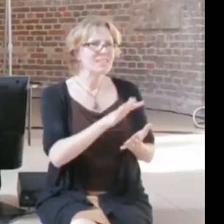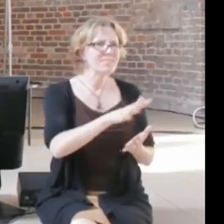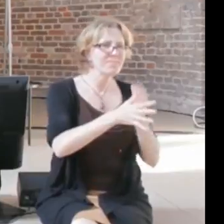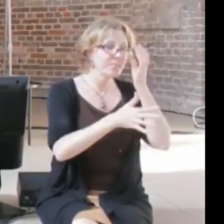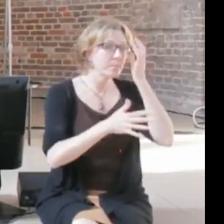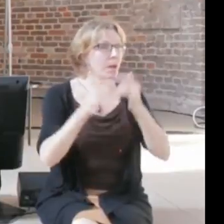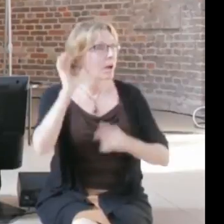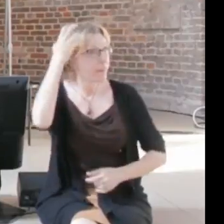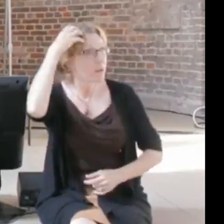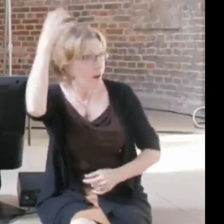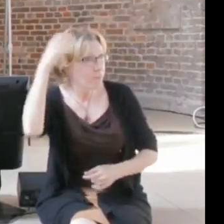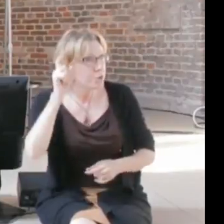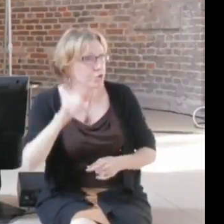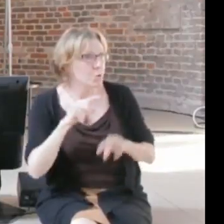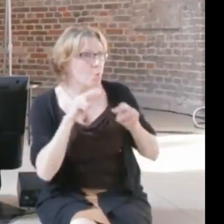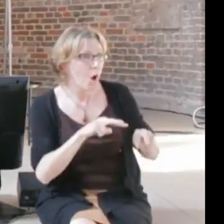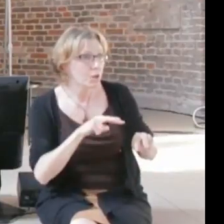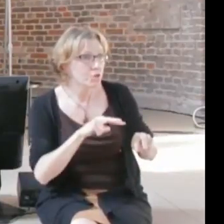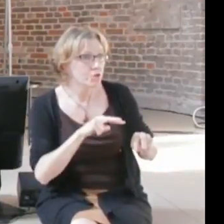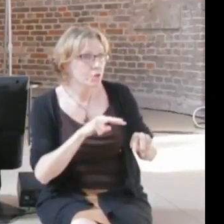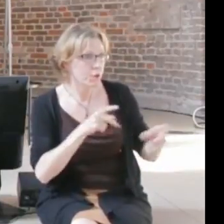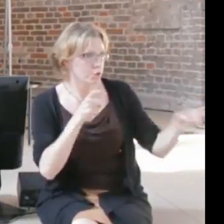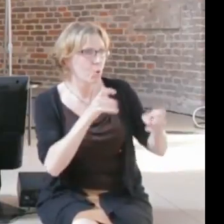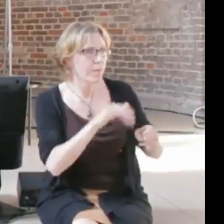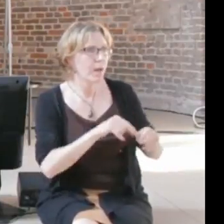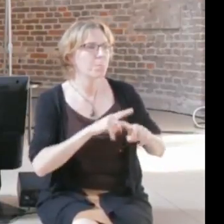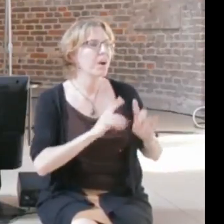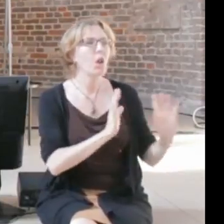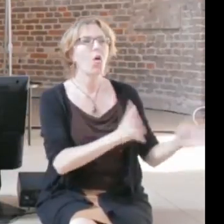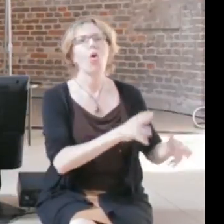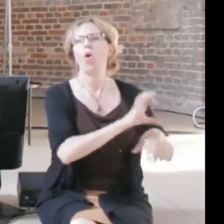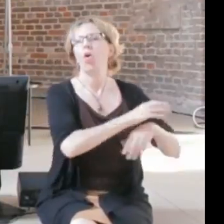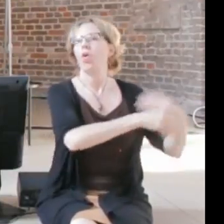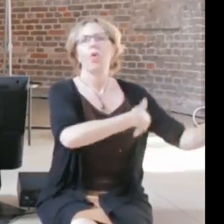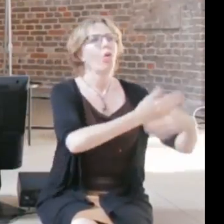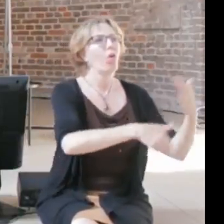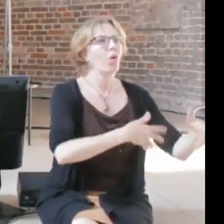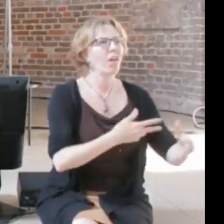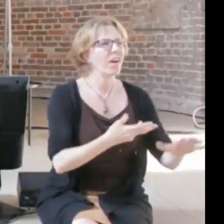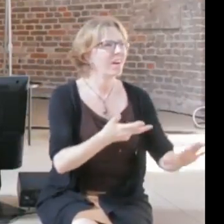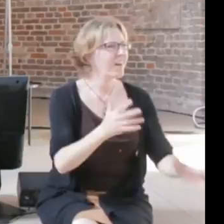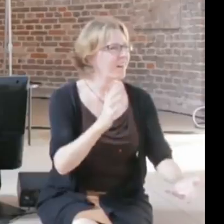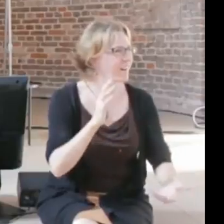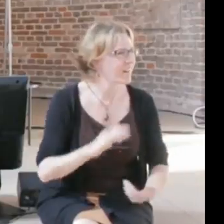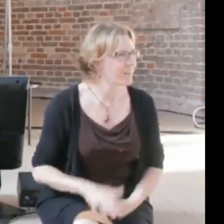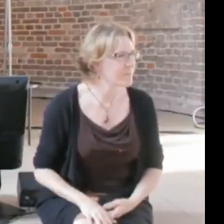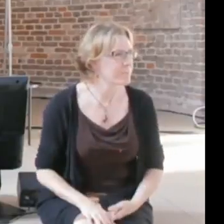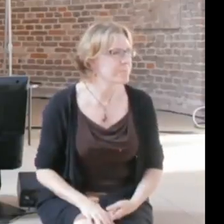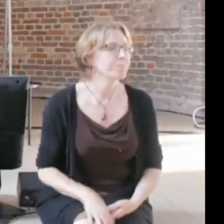to be watching this and are letting it happen, also I'm gonna make one other point, so if